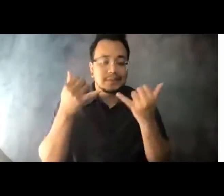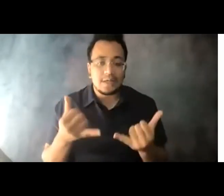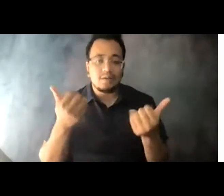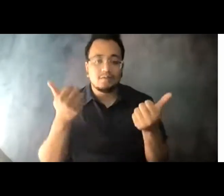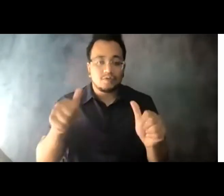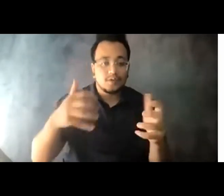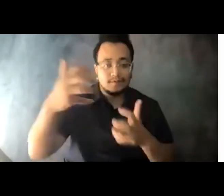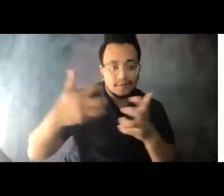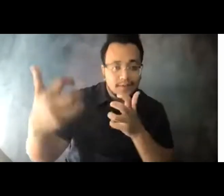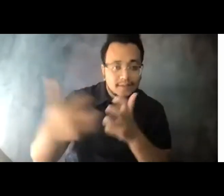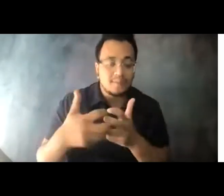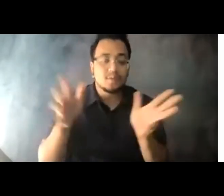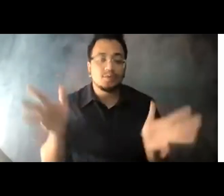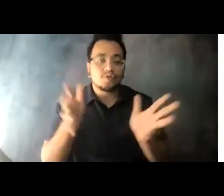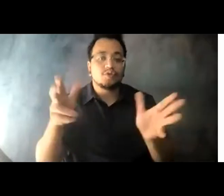encourage riders to get on board.